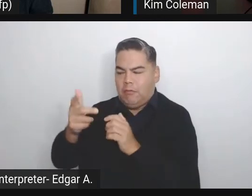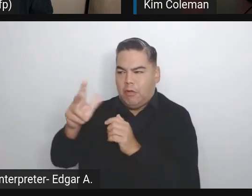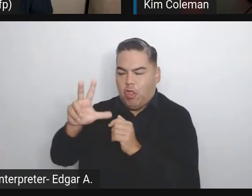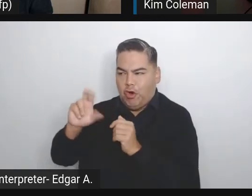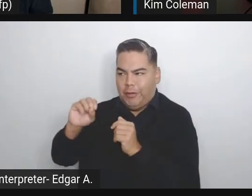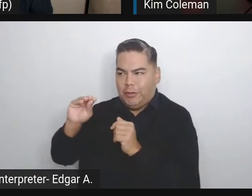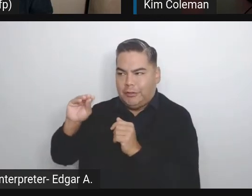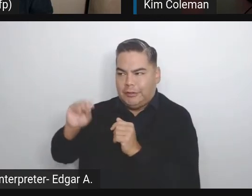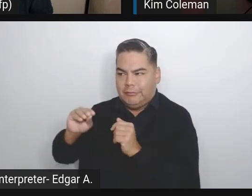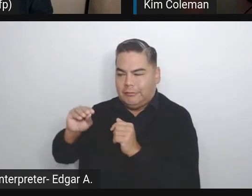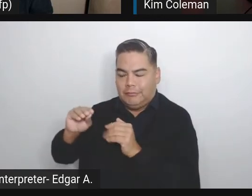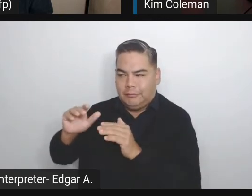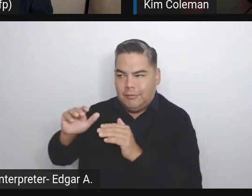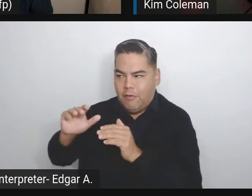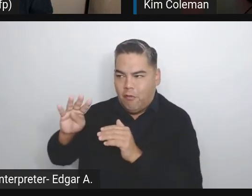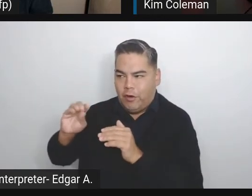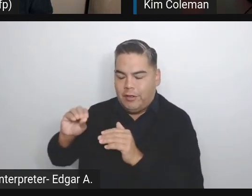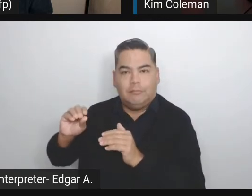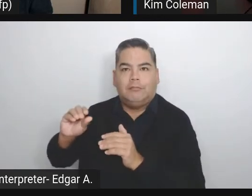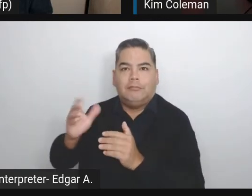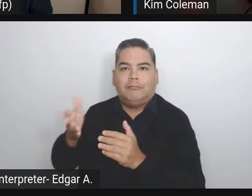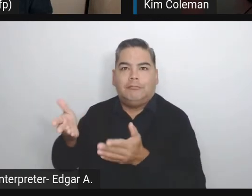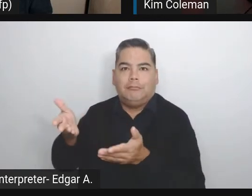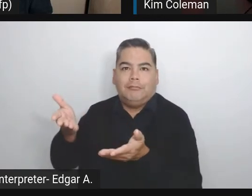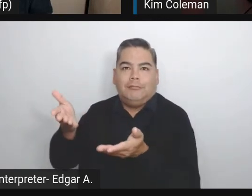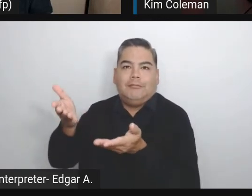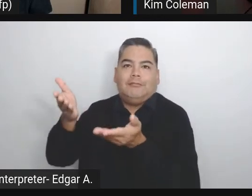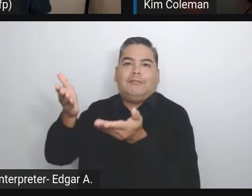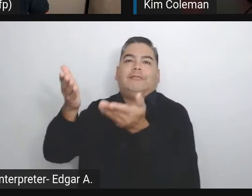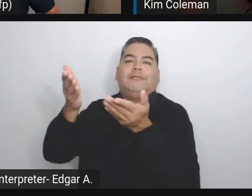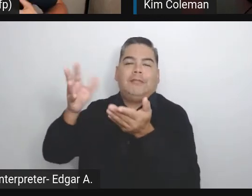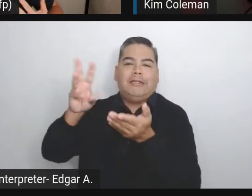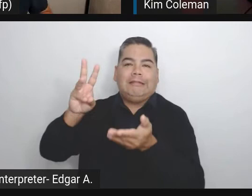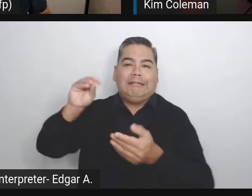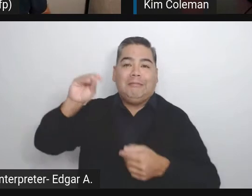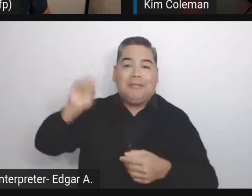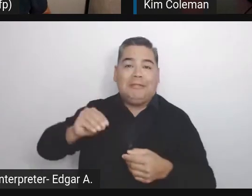This is growing, and I also can't wait what will start happening